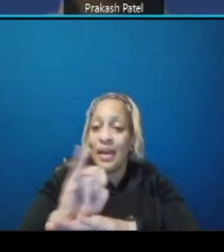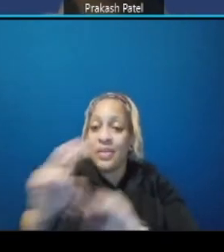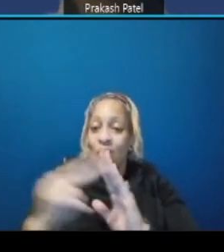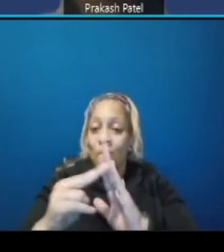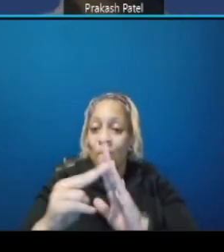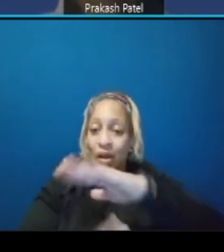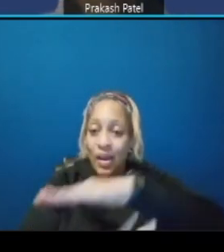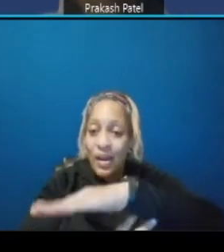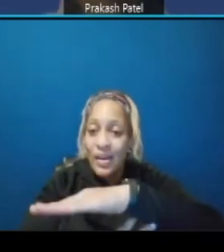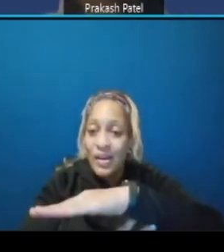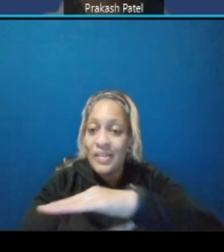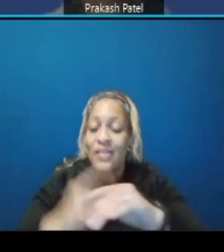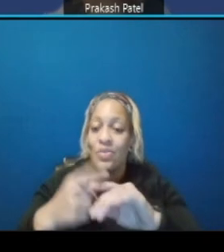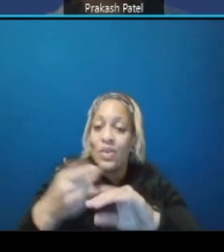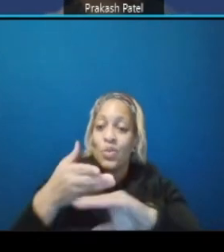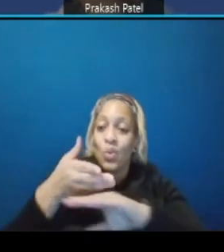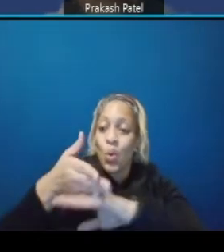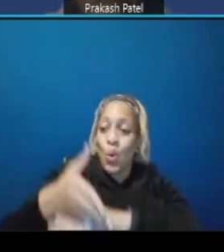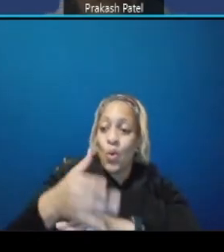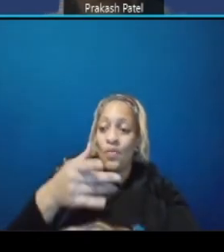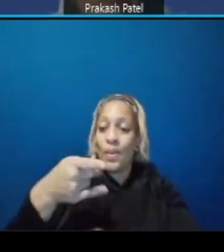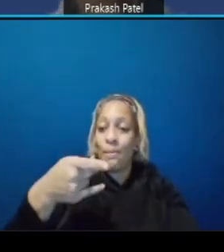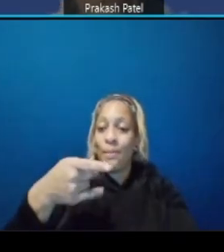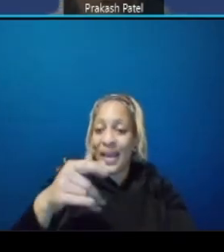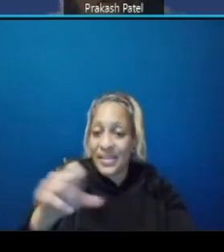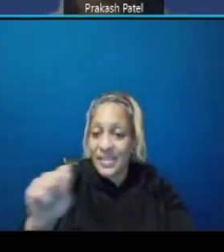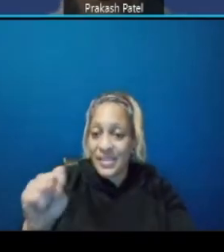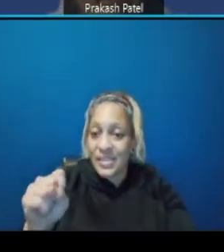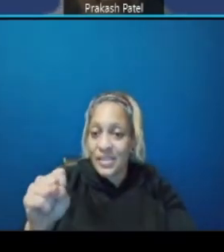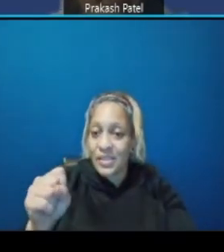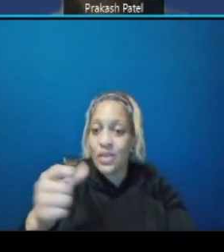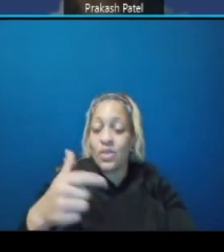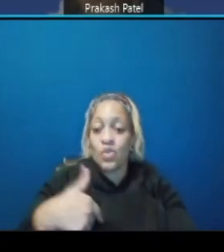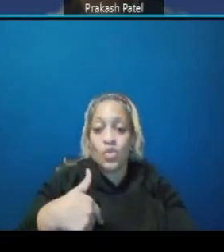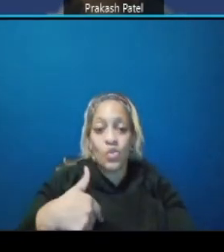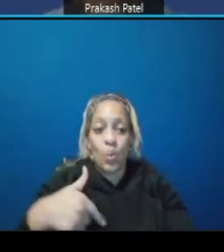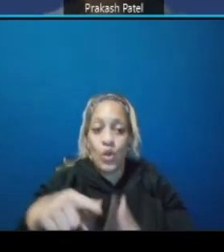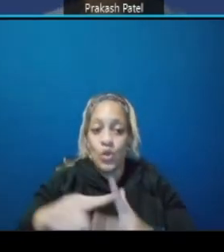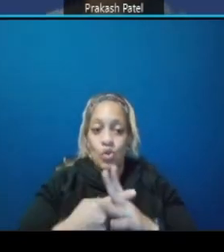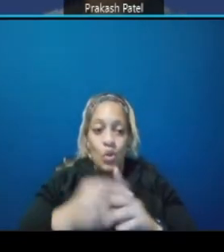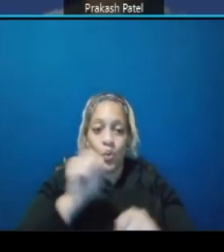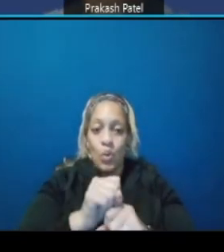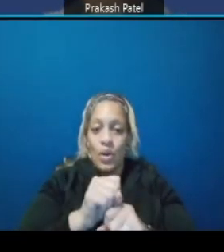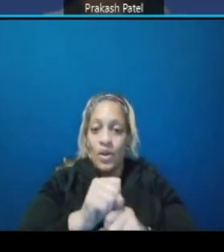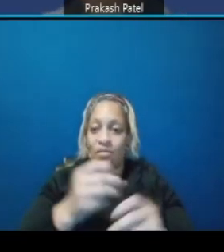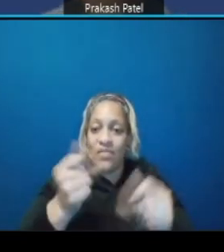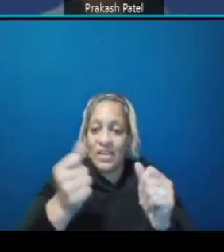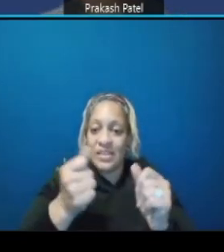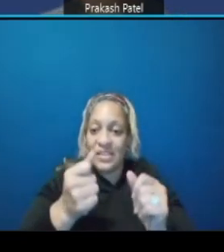we start doing our work service and uh you know right away in nps properties and all of those so